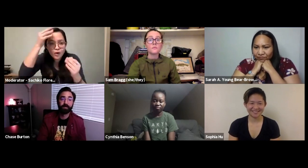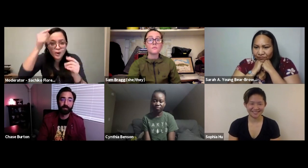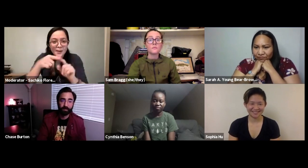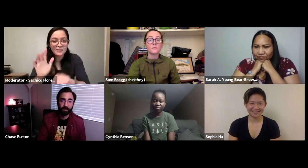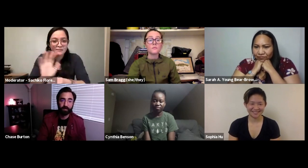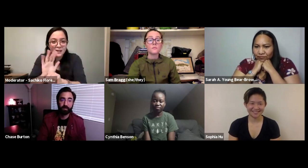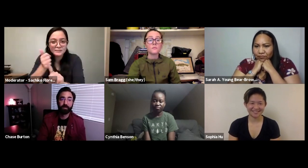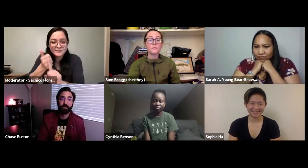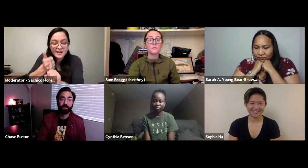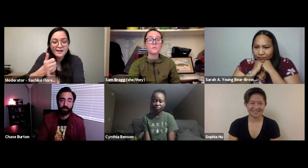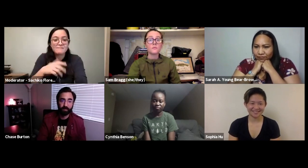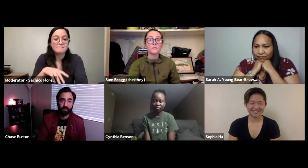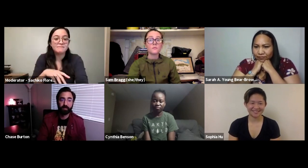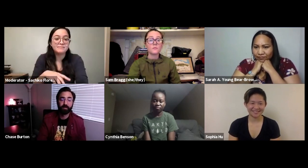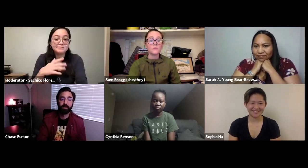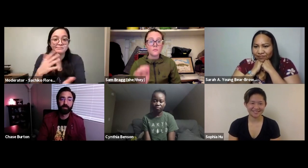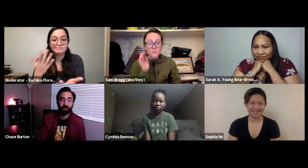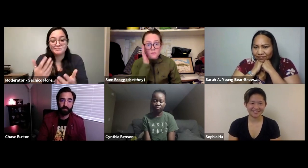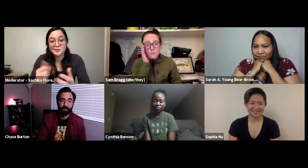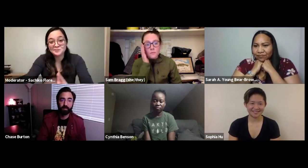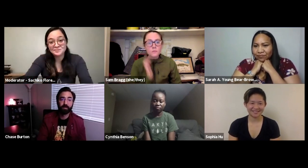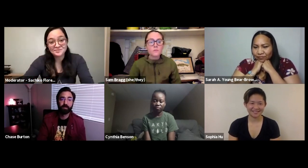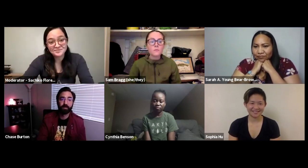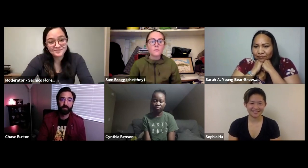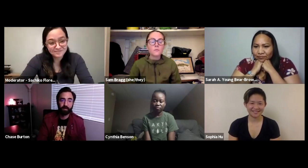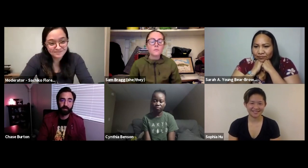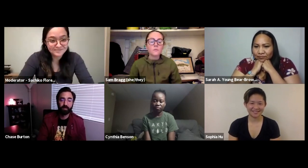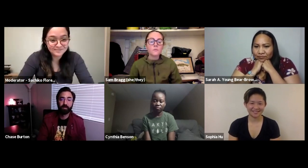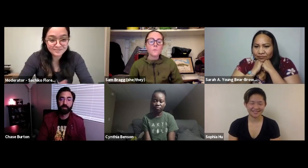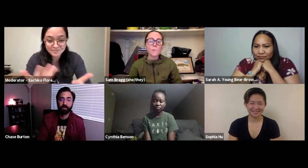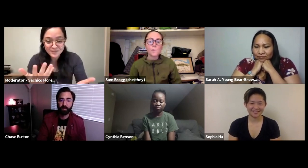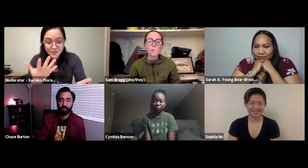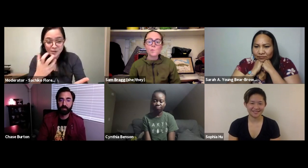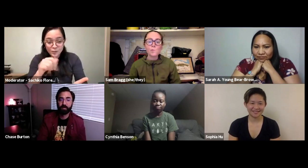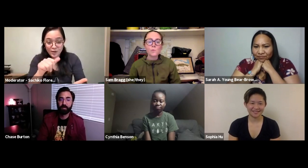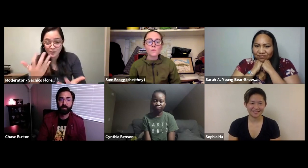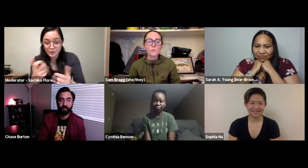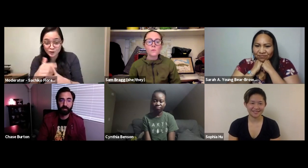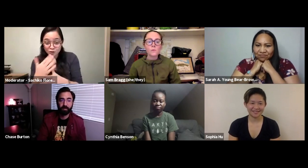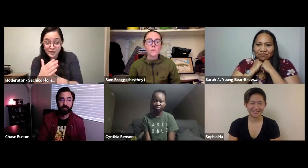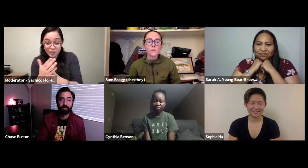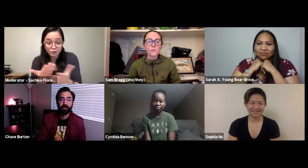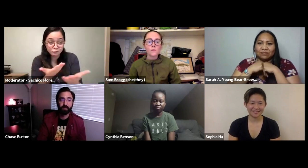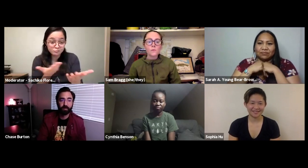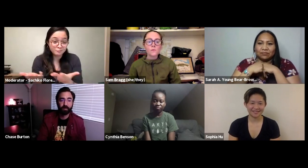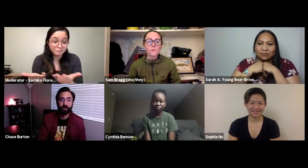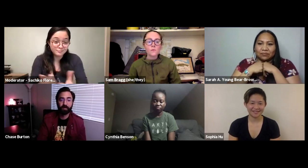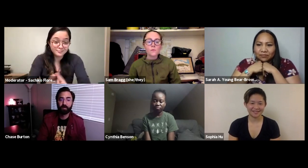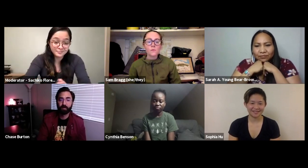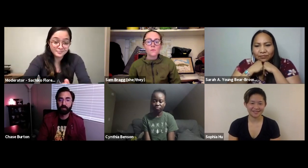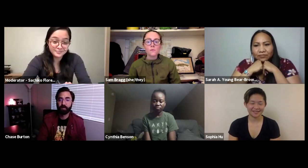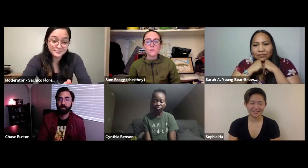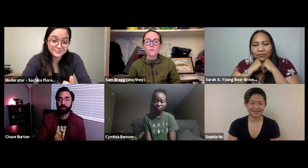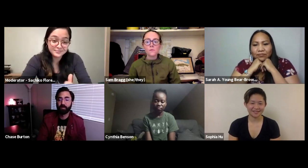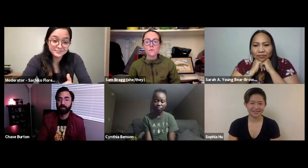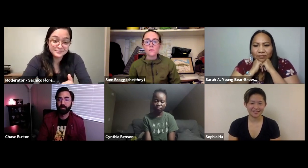for our deaf community to talk about their thoughts about the film. Does anyone else